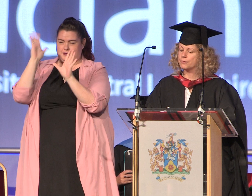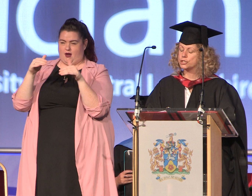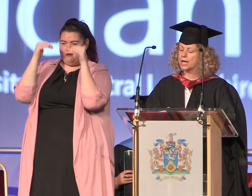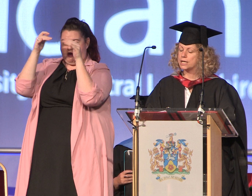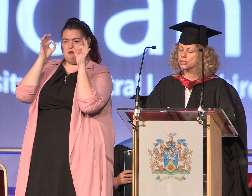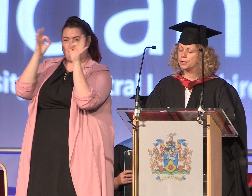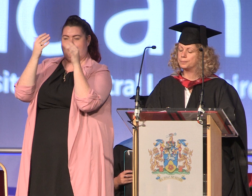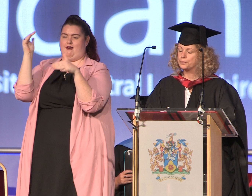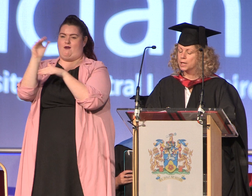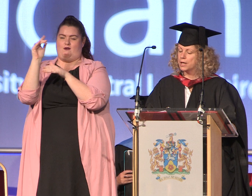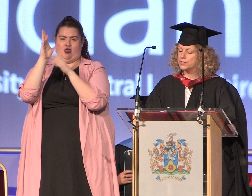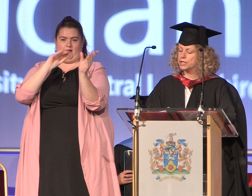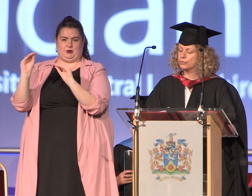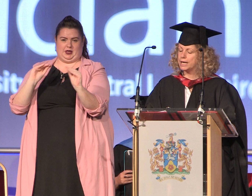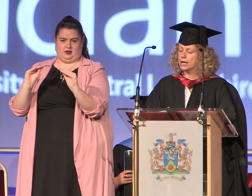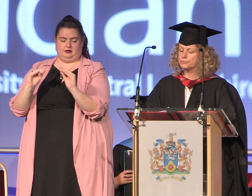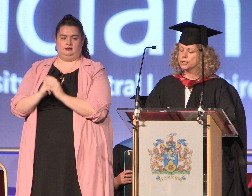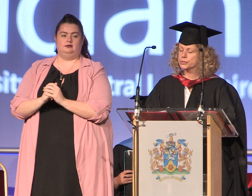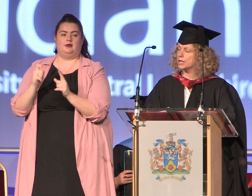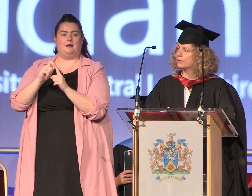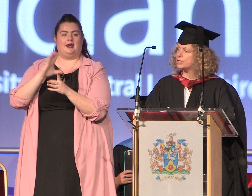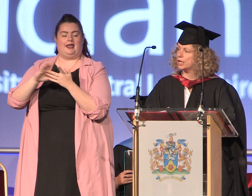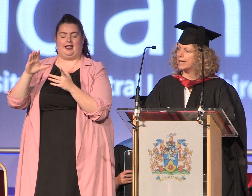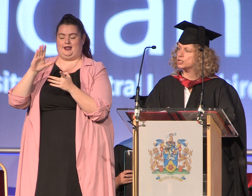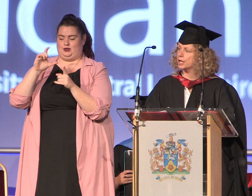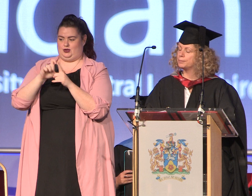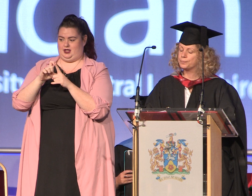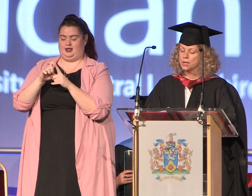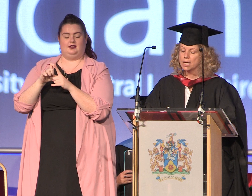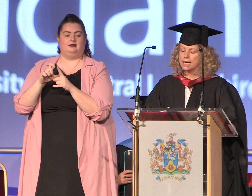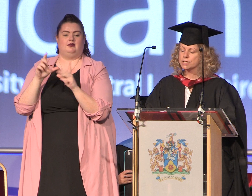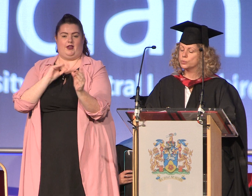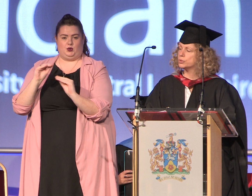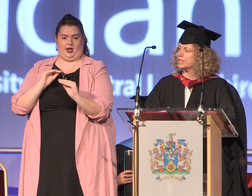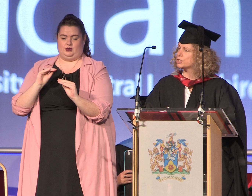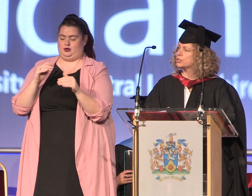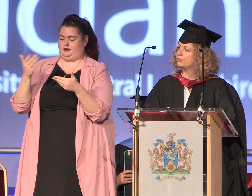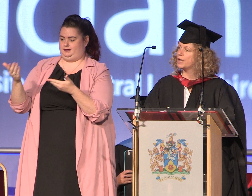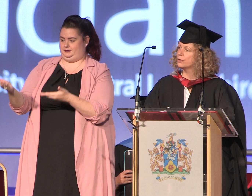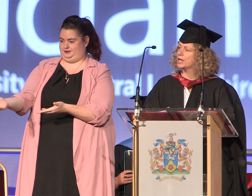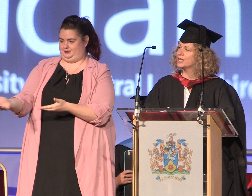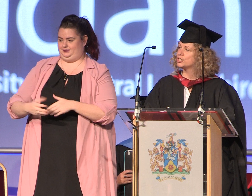Education the Degree of Doctor of Education is awarded to